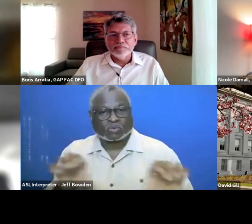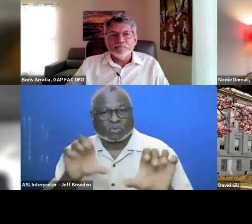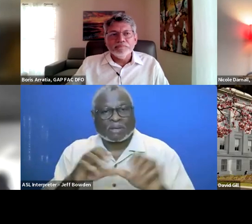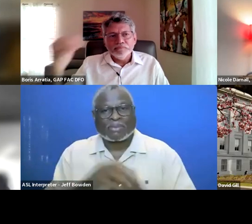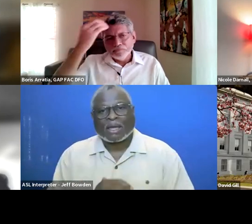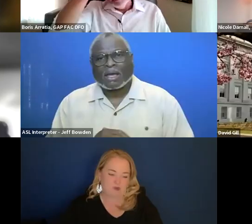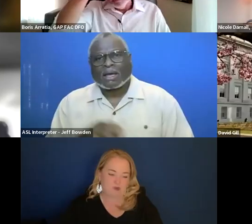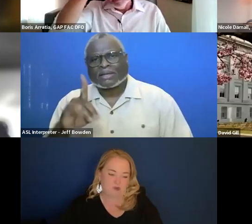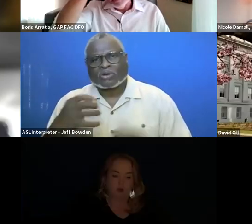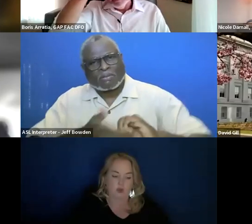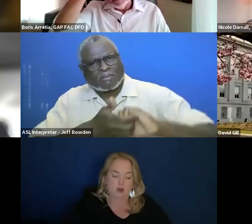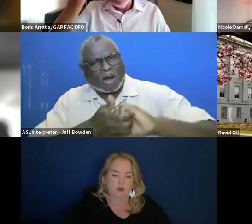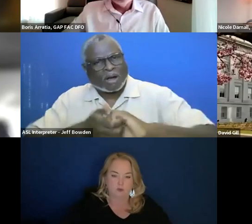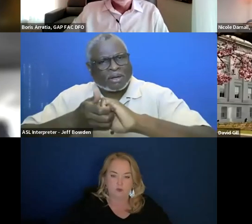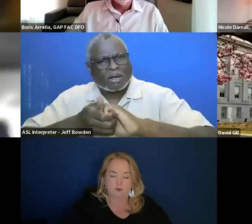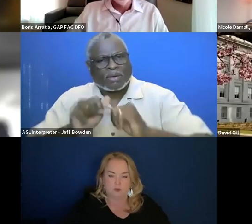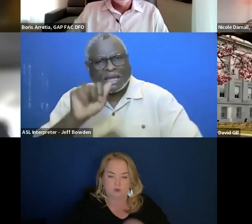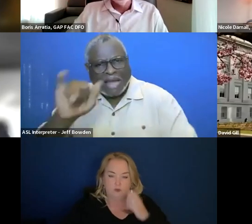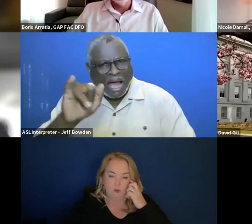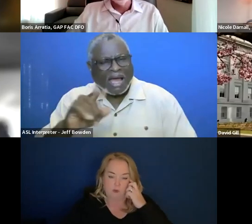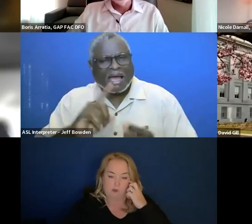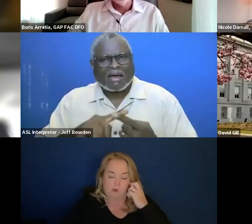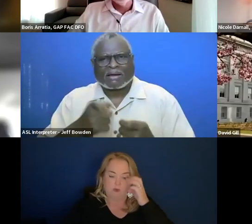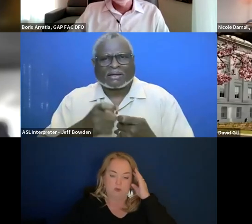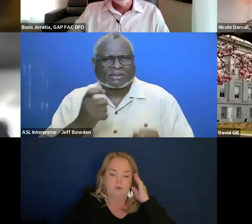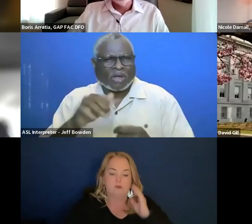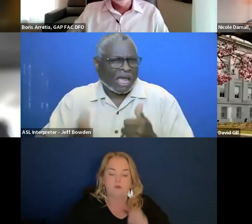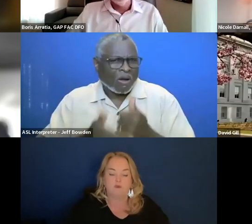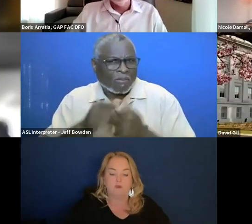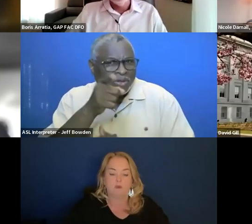David, did you partner with an AI firm to help you think this